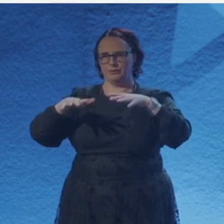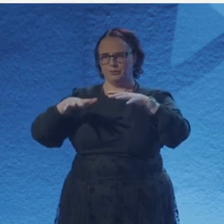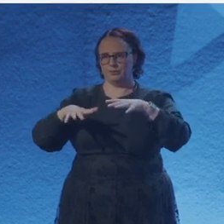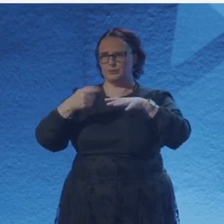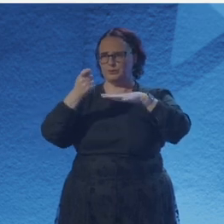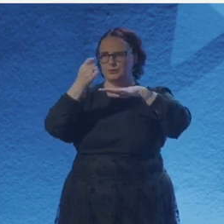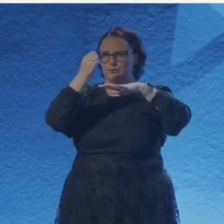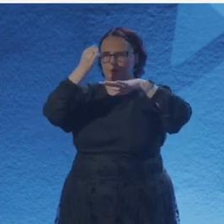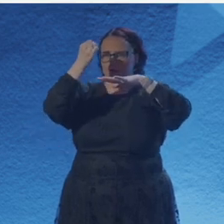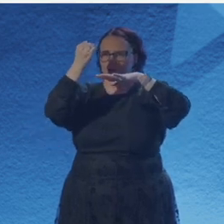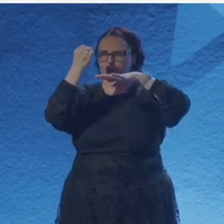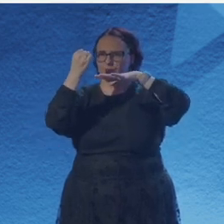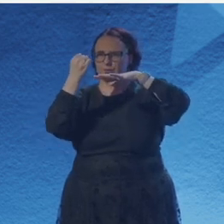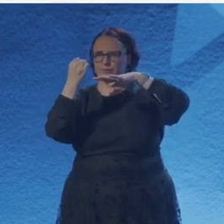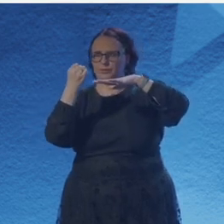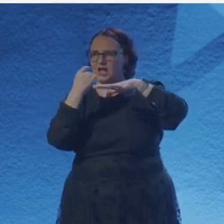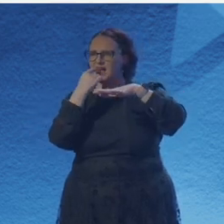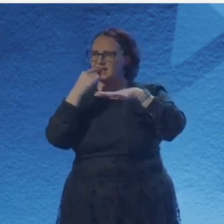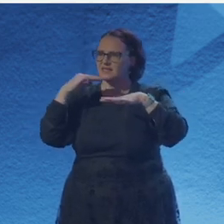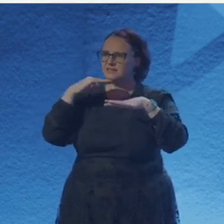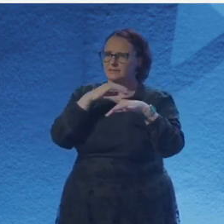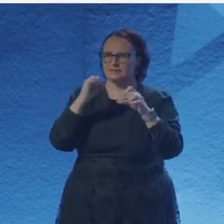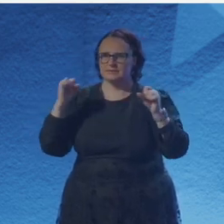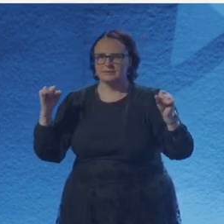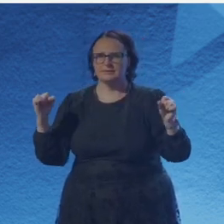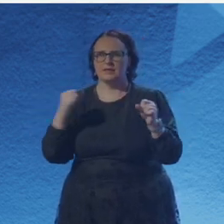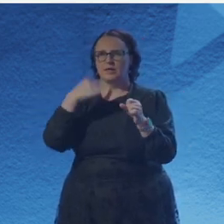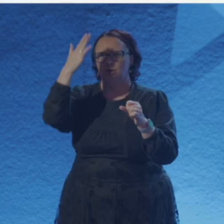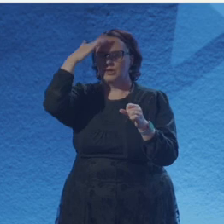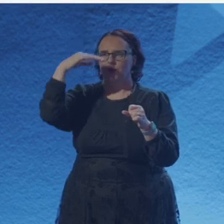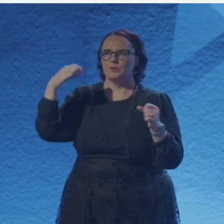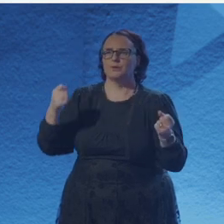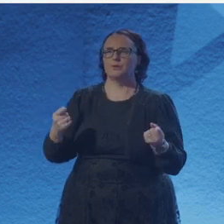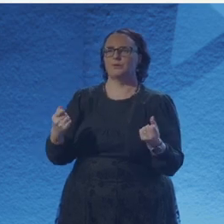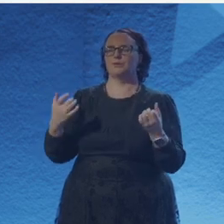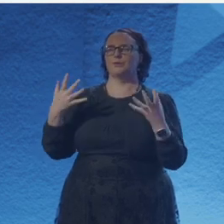A universe of secrets waiting impatient, heavy, swaying.